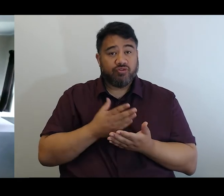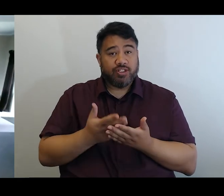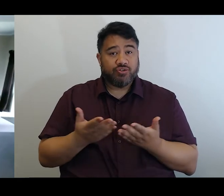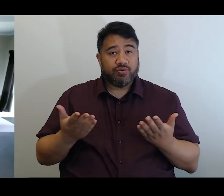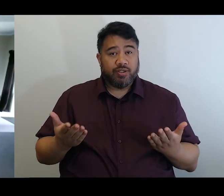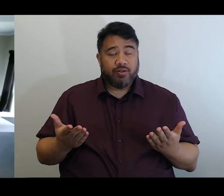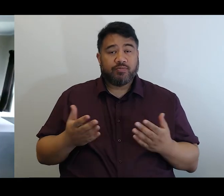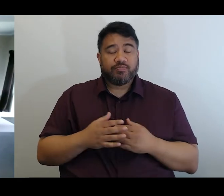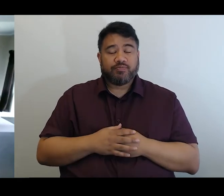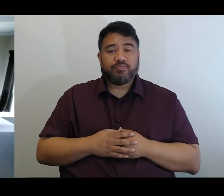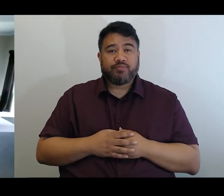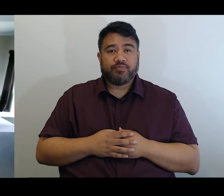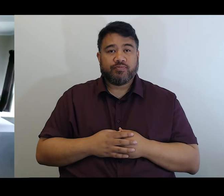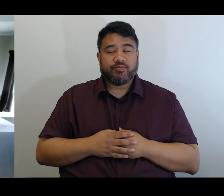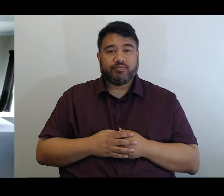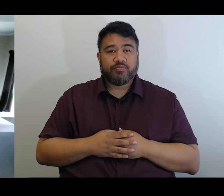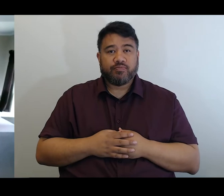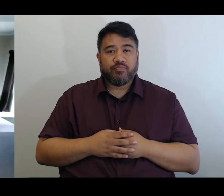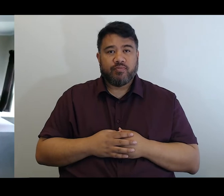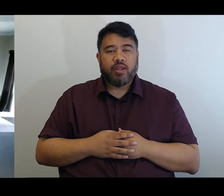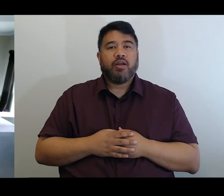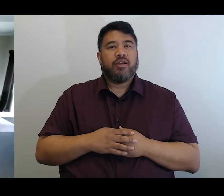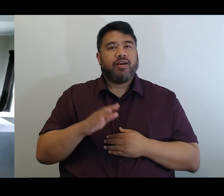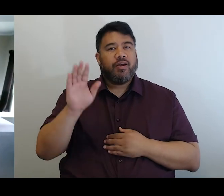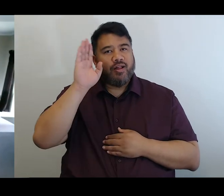So just a short mihi and welcome to everybody for joining us here tonight